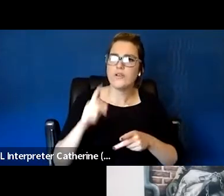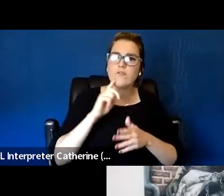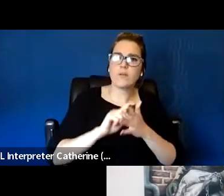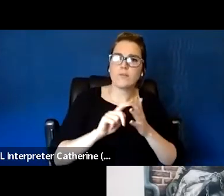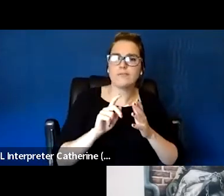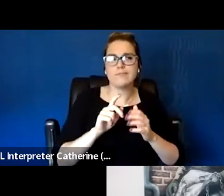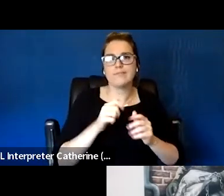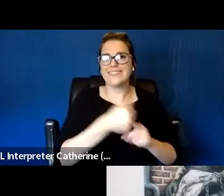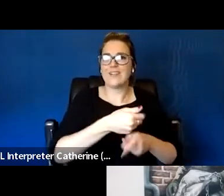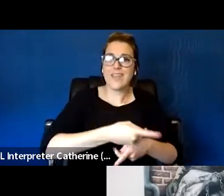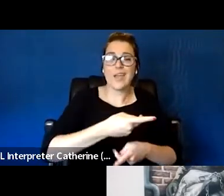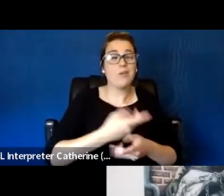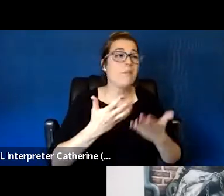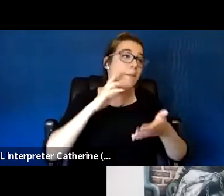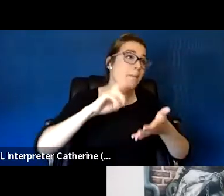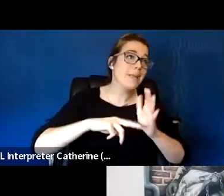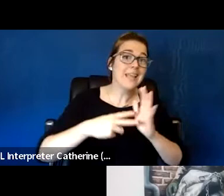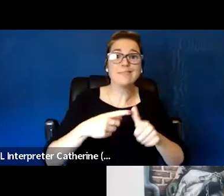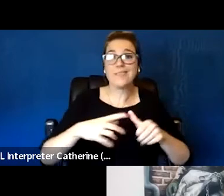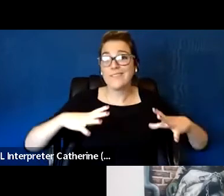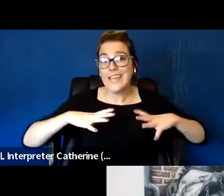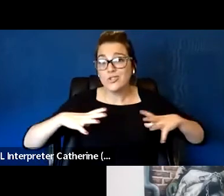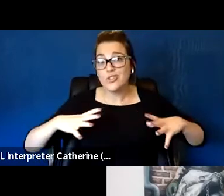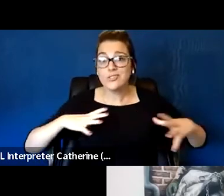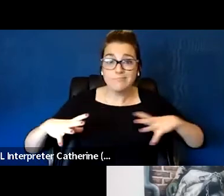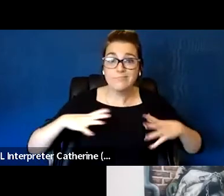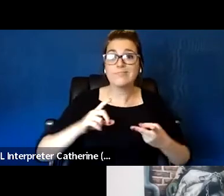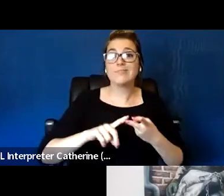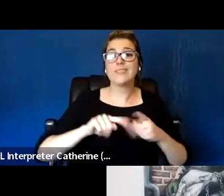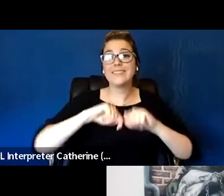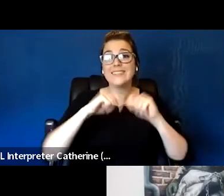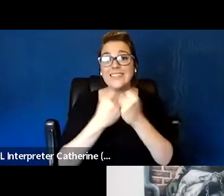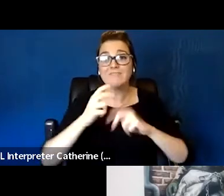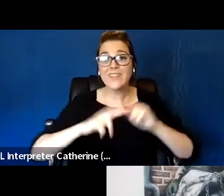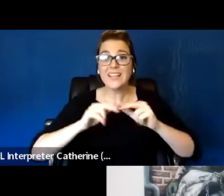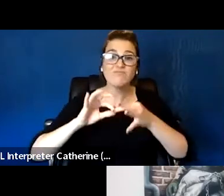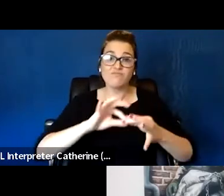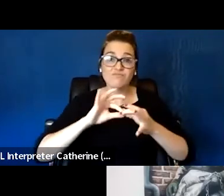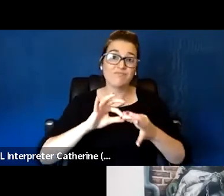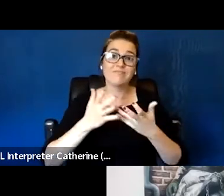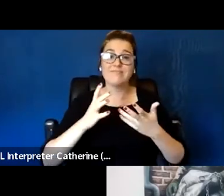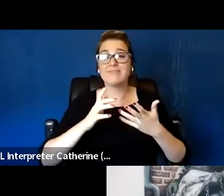or whatever team building events that we have. Those things are so important.